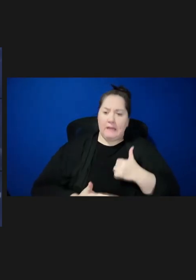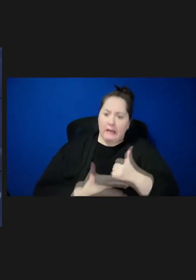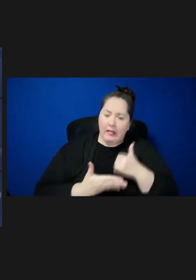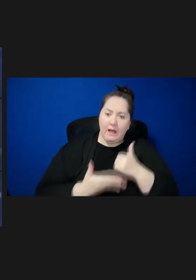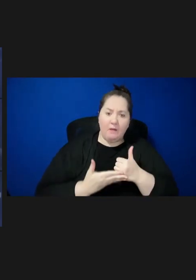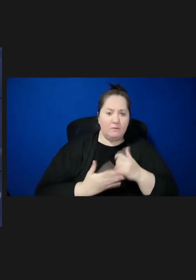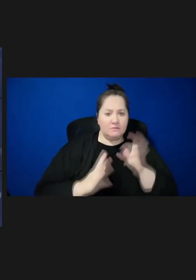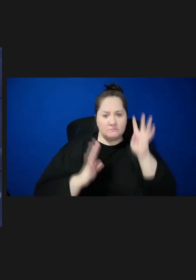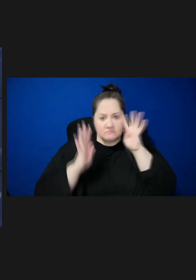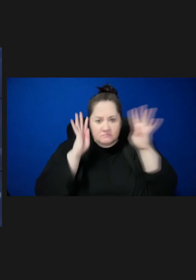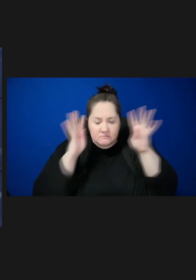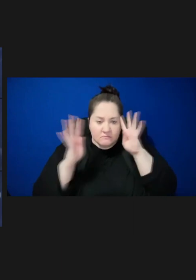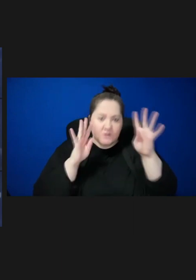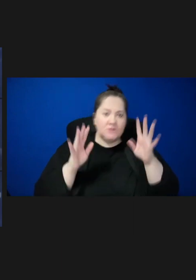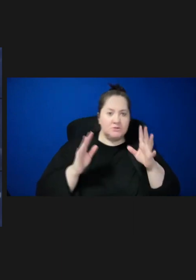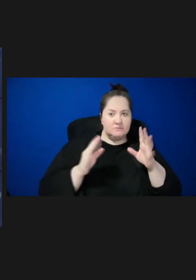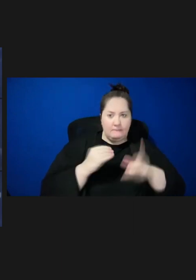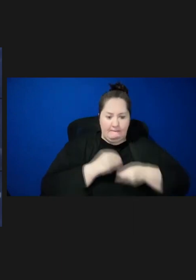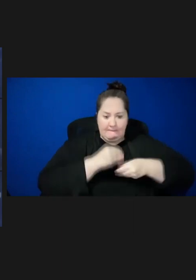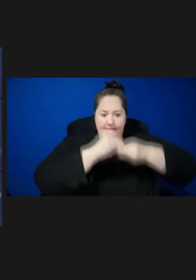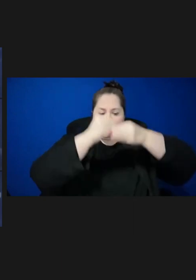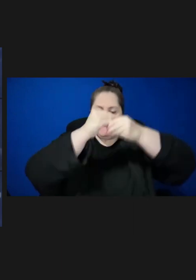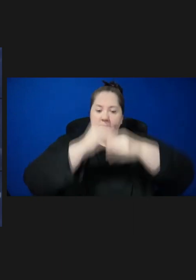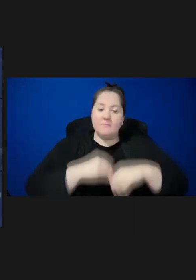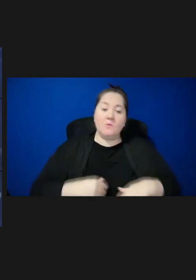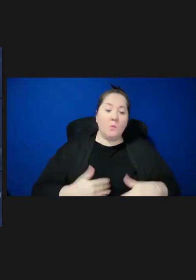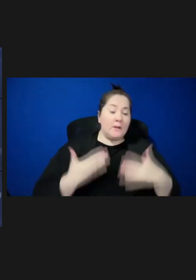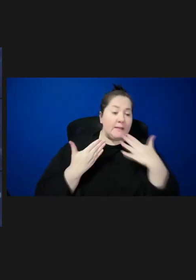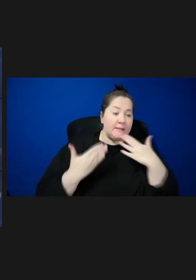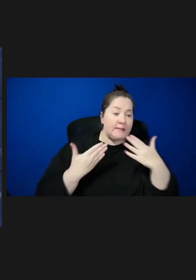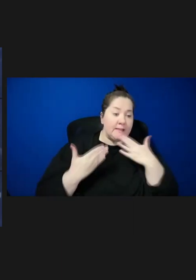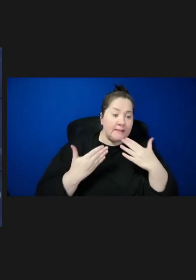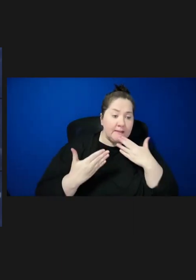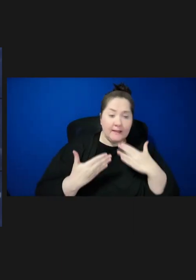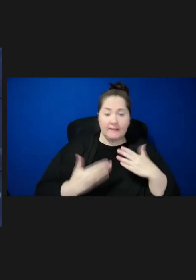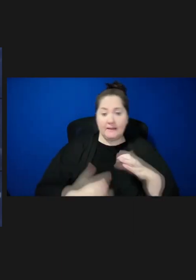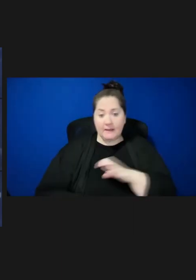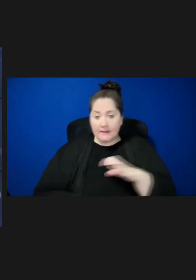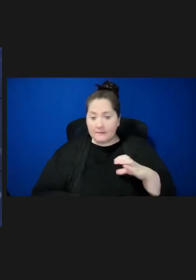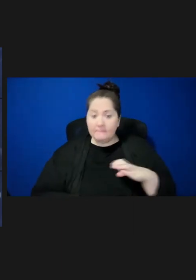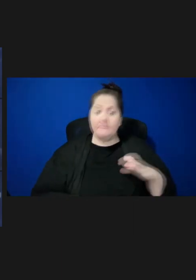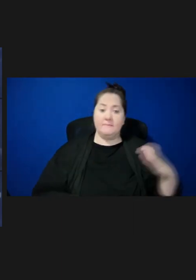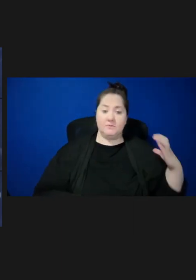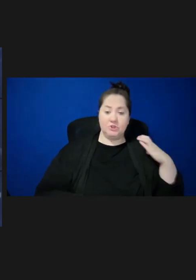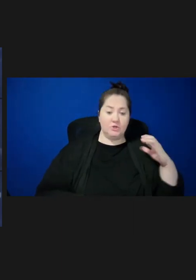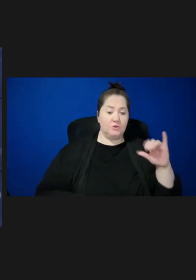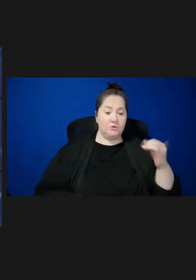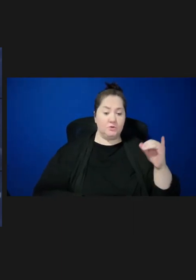system. And I want to thank the NVAC Committee chairs, Dr. Jewel Mullen, and Bob Swanson,